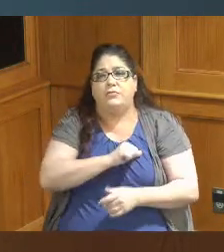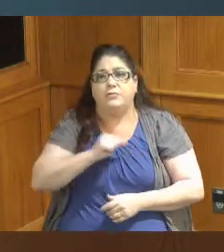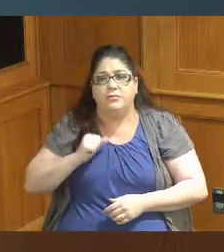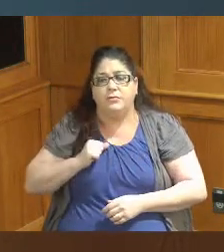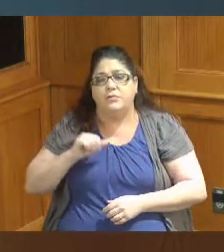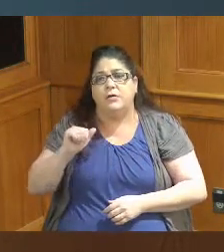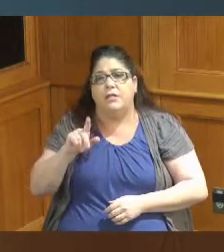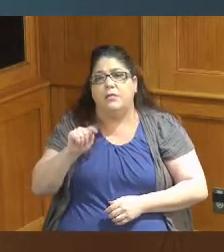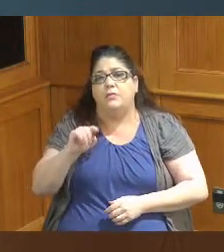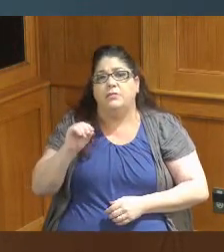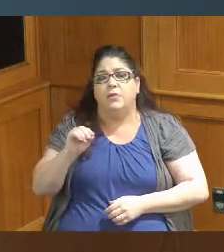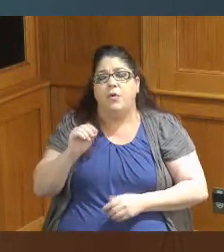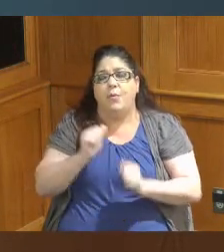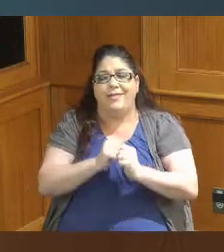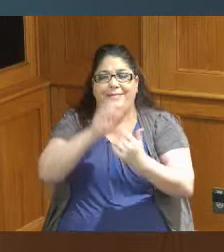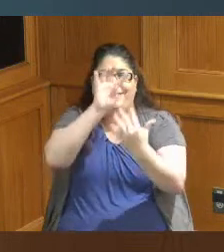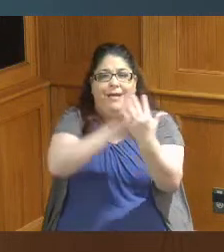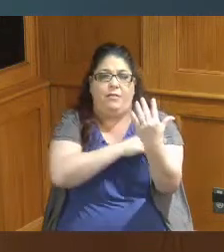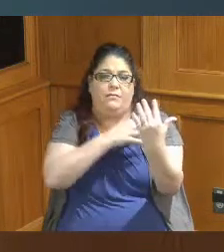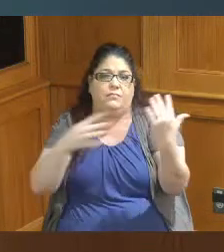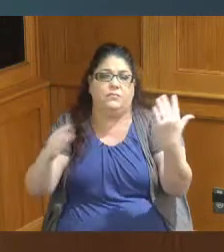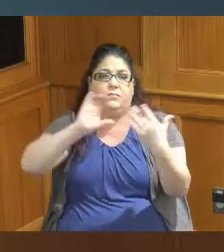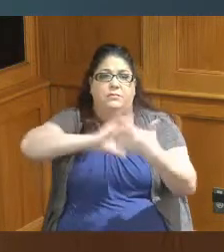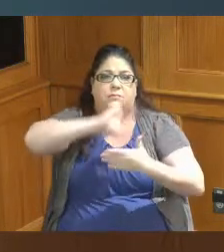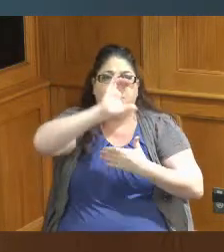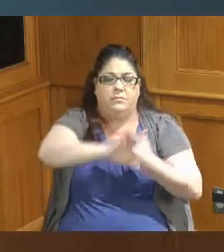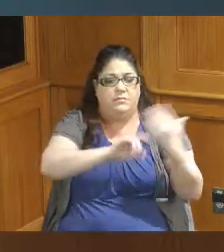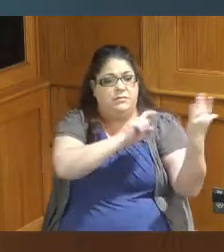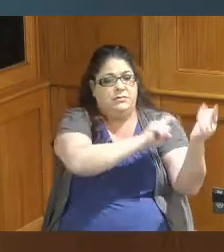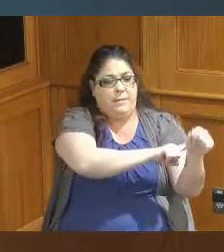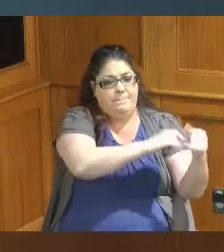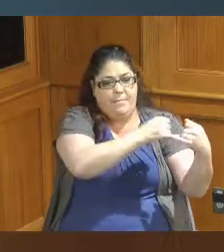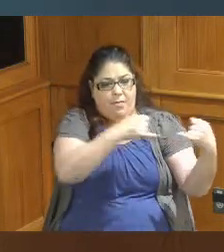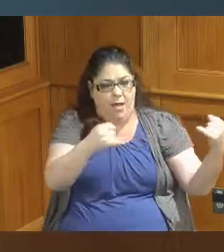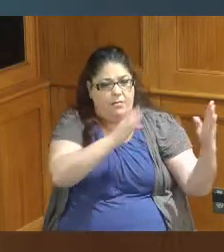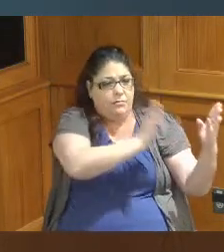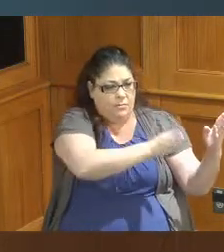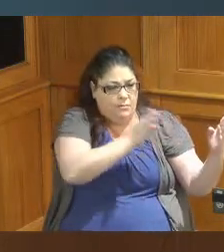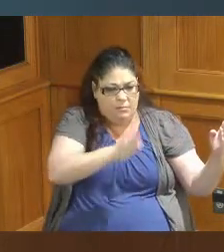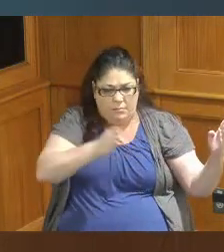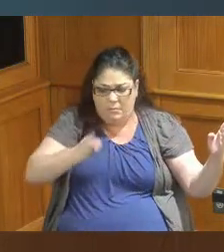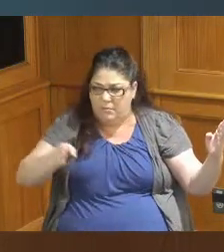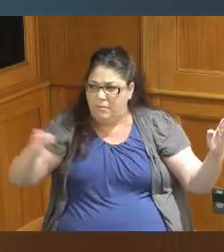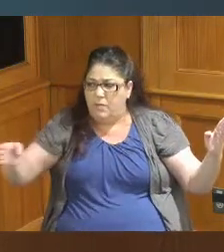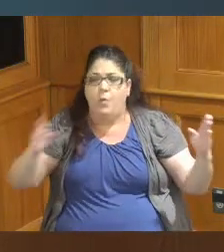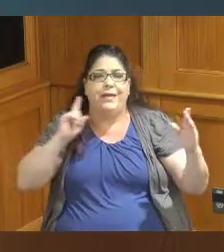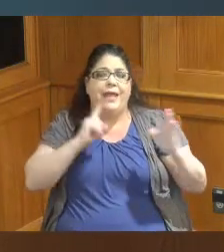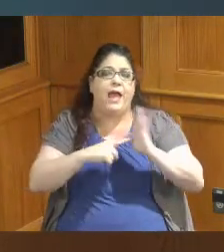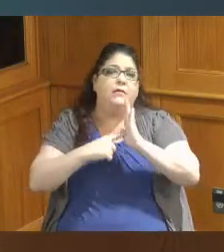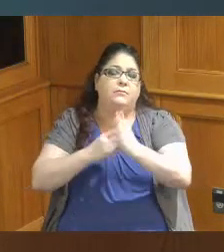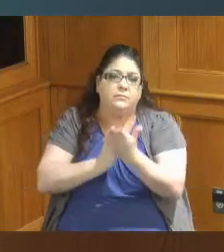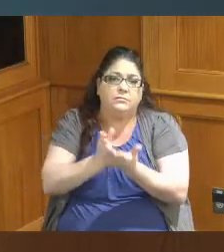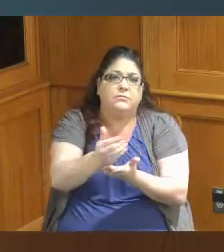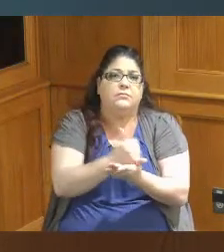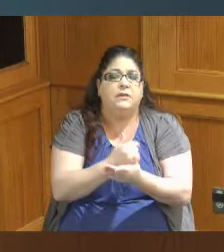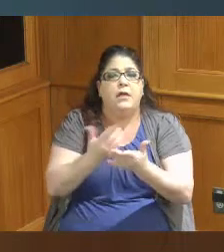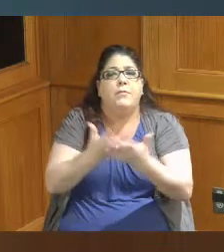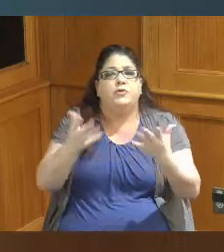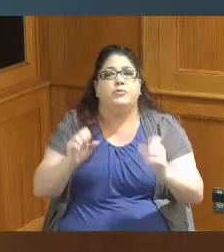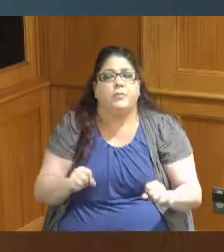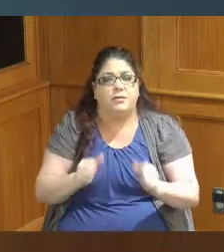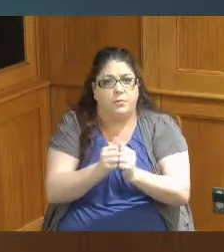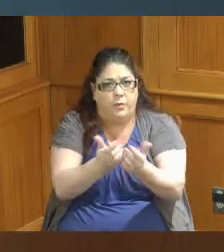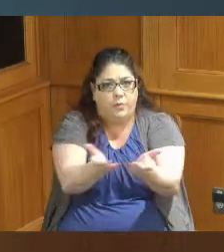of a timeline that the people know that we know so that we can be as transparent as possible because